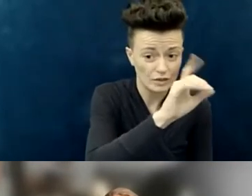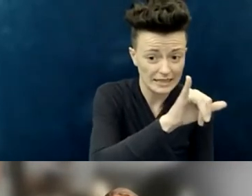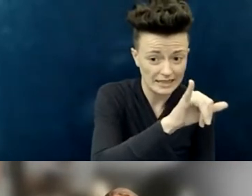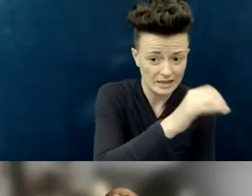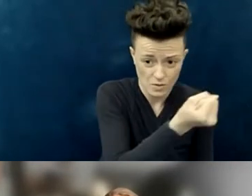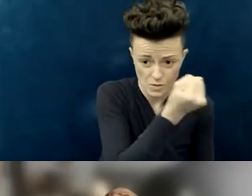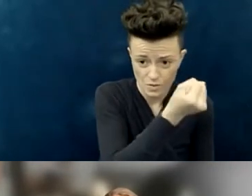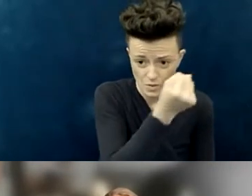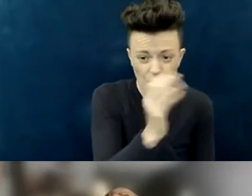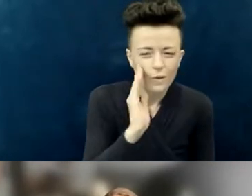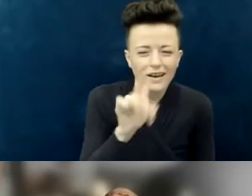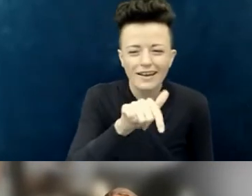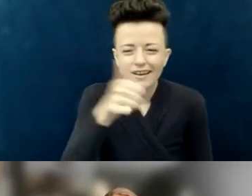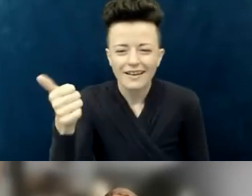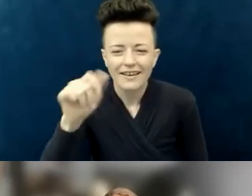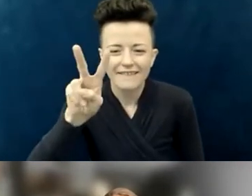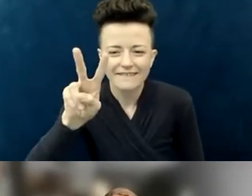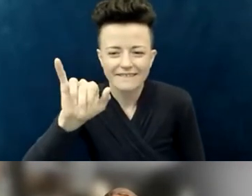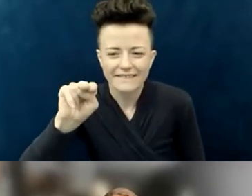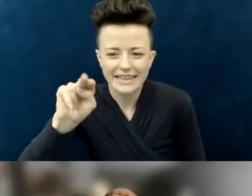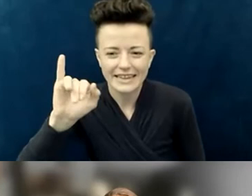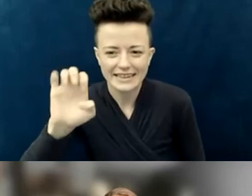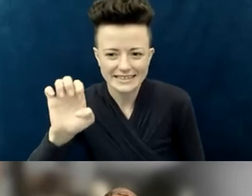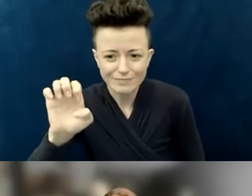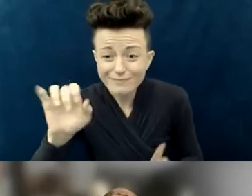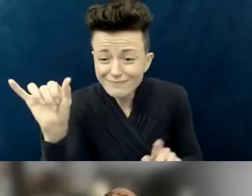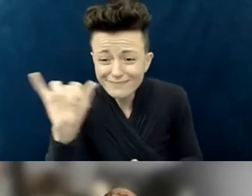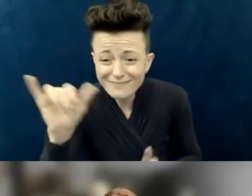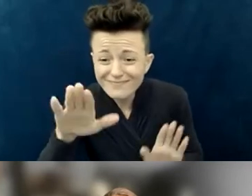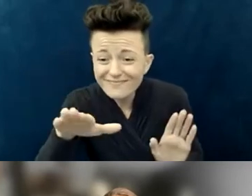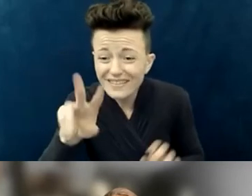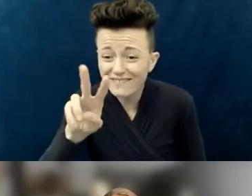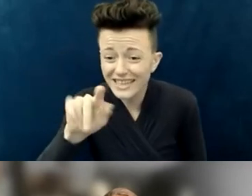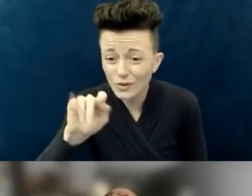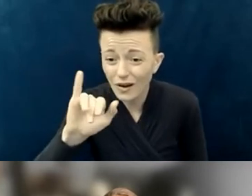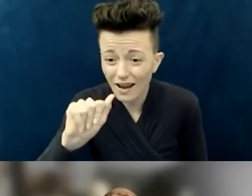Victoria, I also want to say, as a pastor in a church plant,